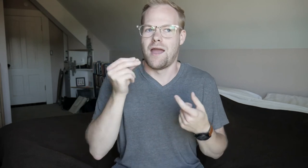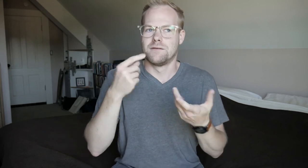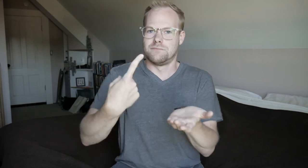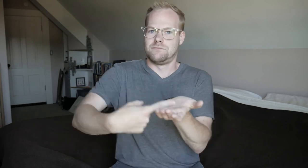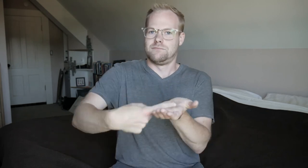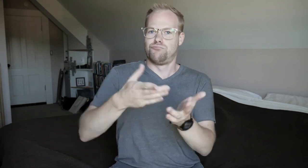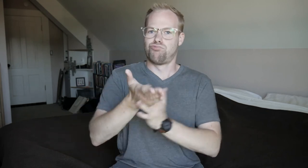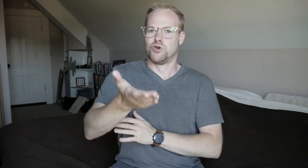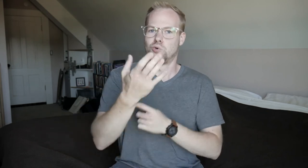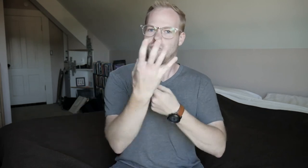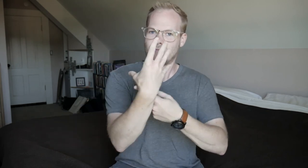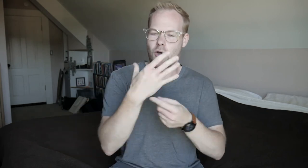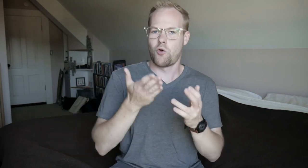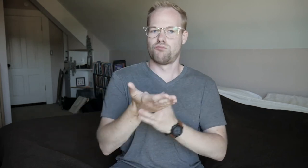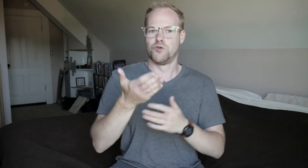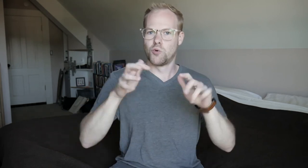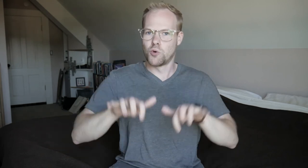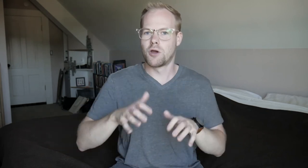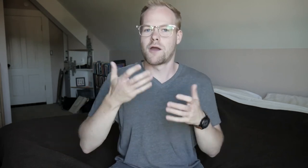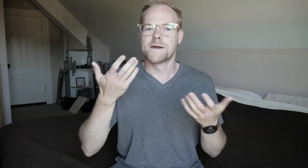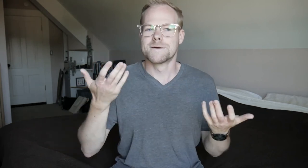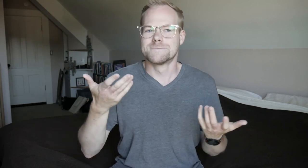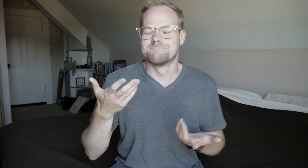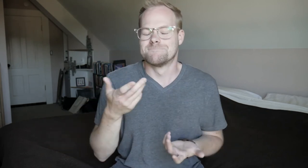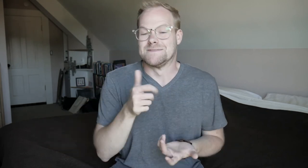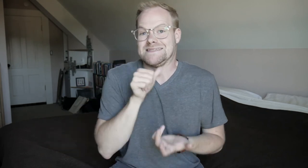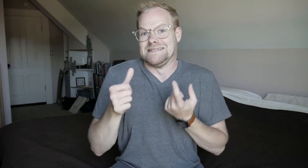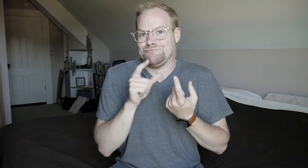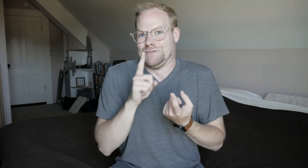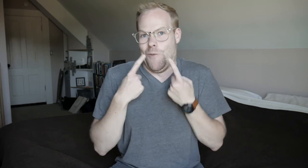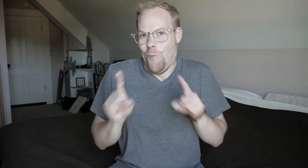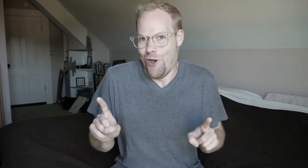And discussing through videos, through typing... It doesn't really work.